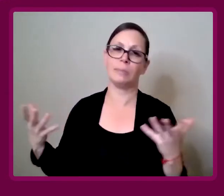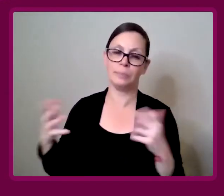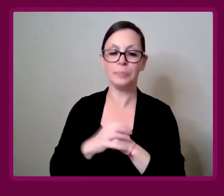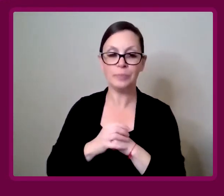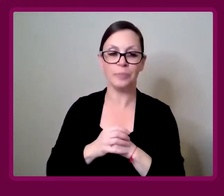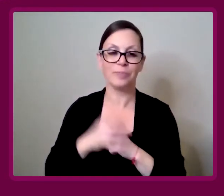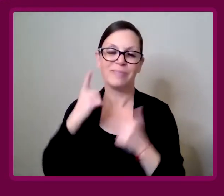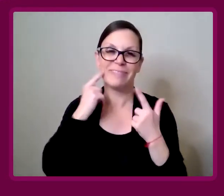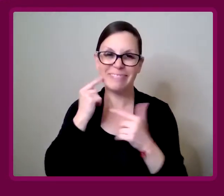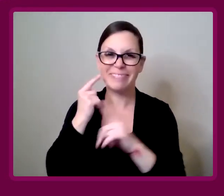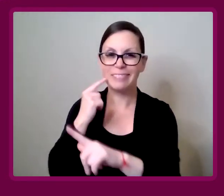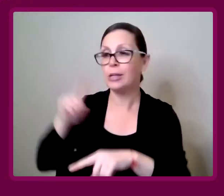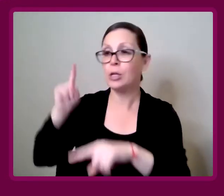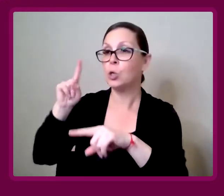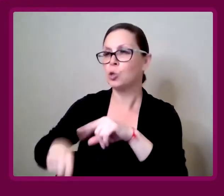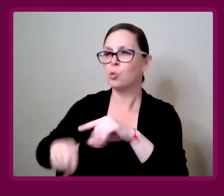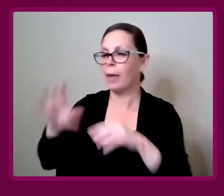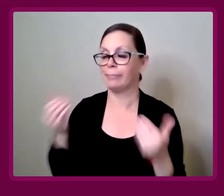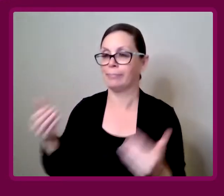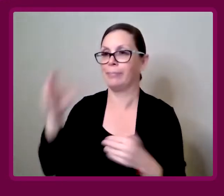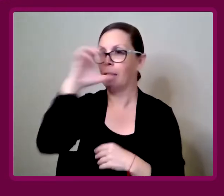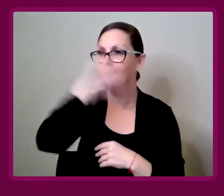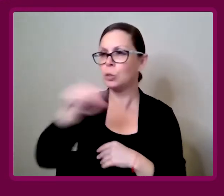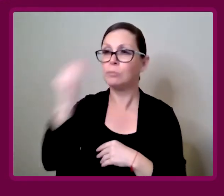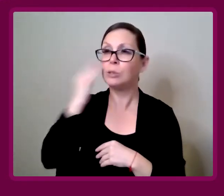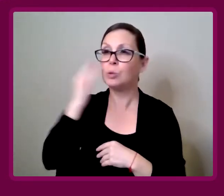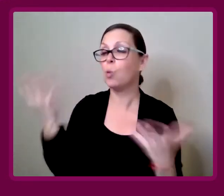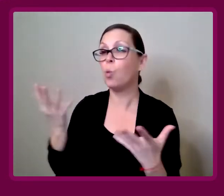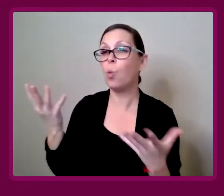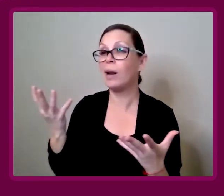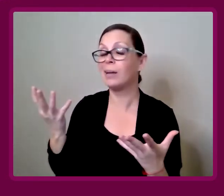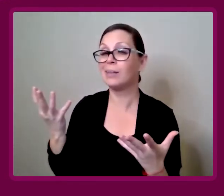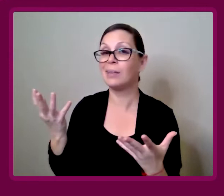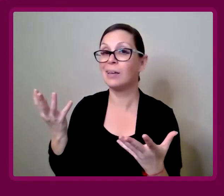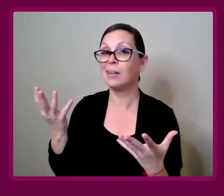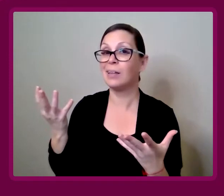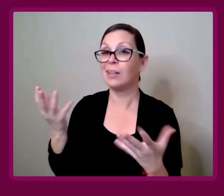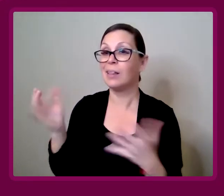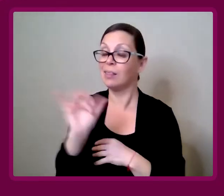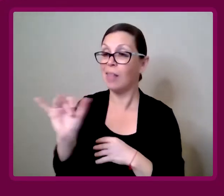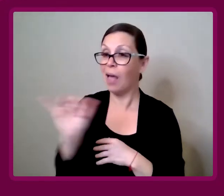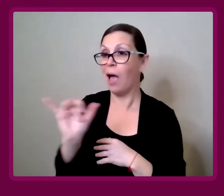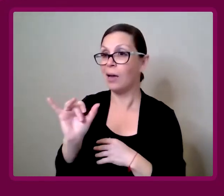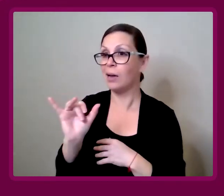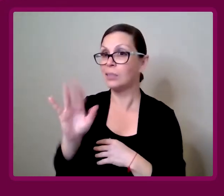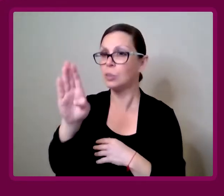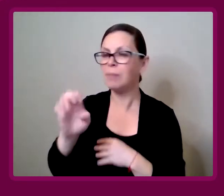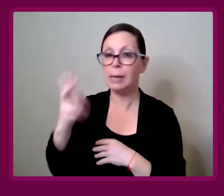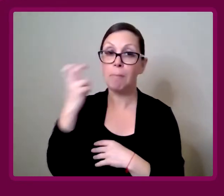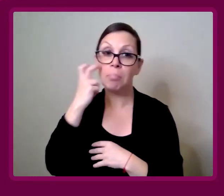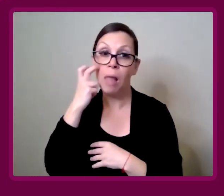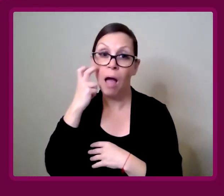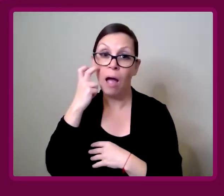Amy Francis-Smith: You can't presume to know what it's like to be blind.